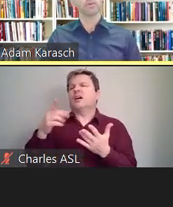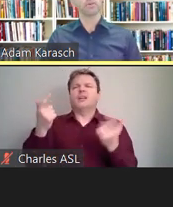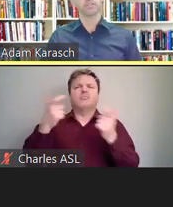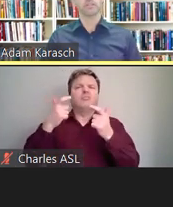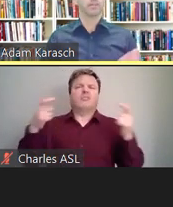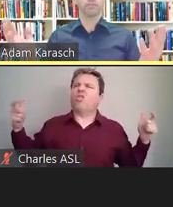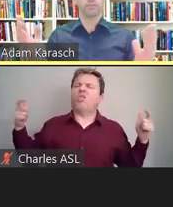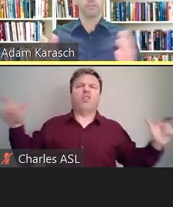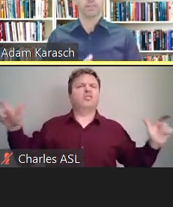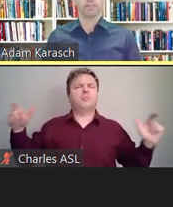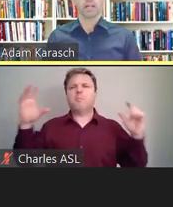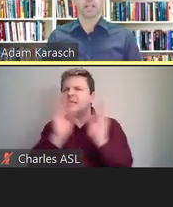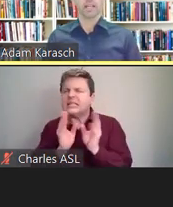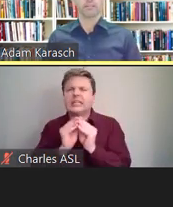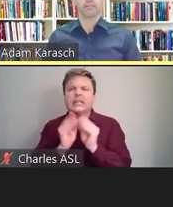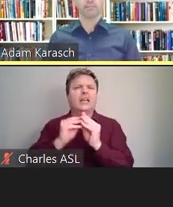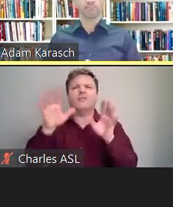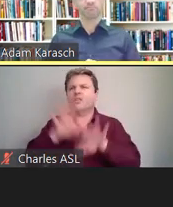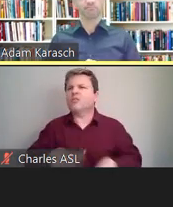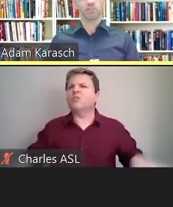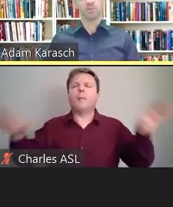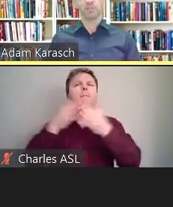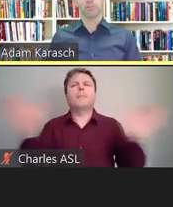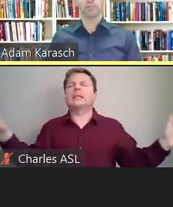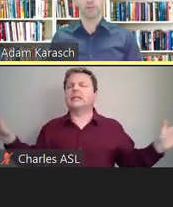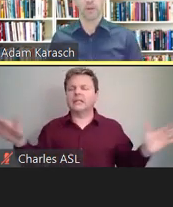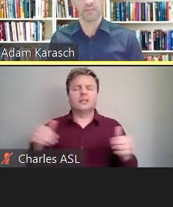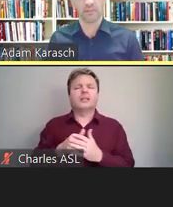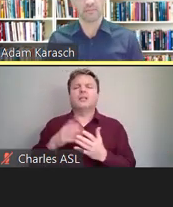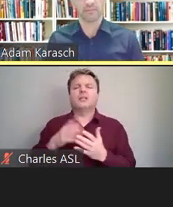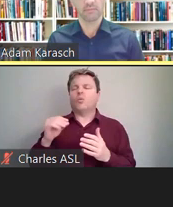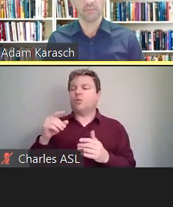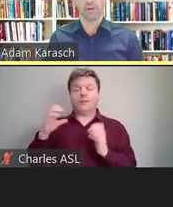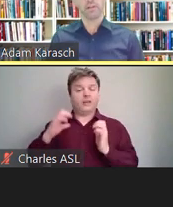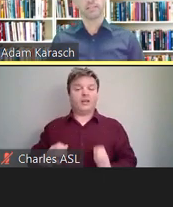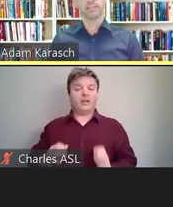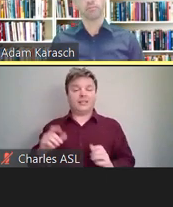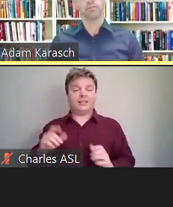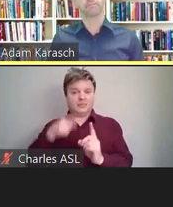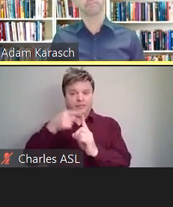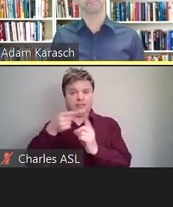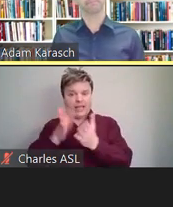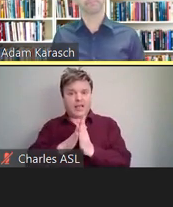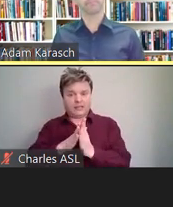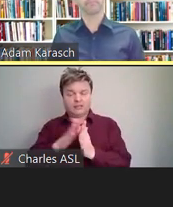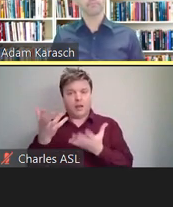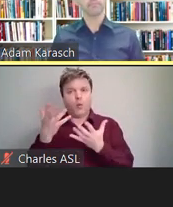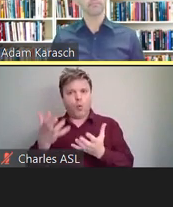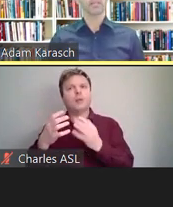or simply if a client specifically requests a broadcast captioner.